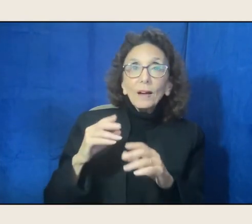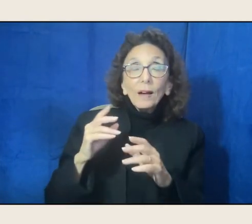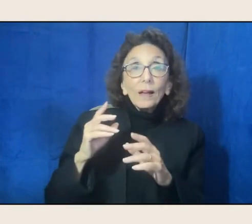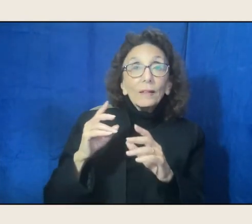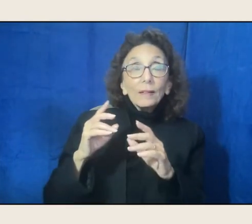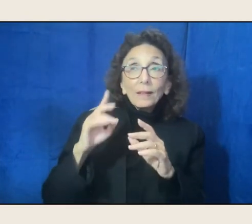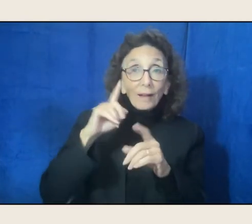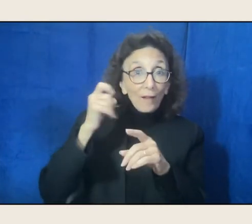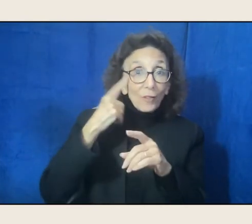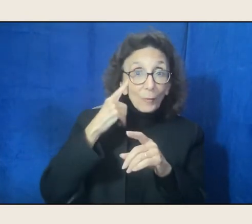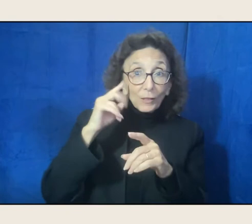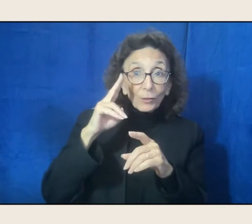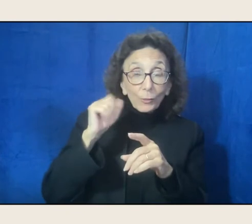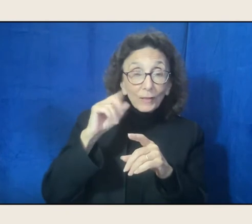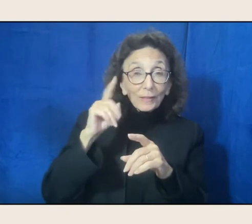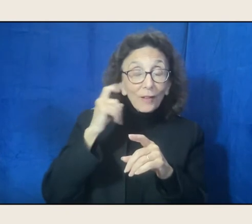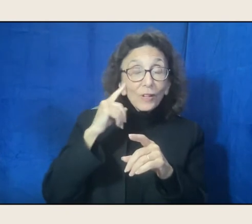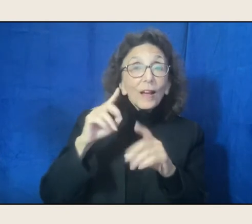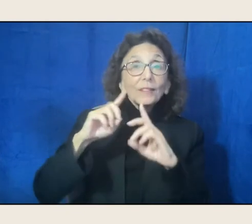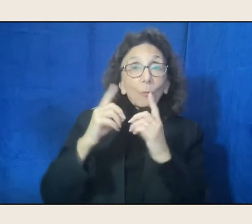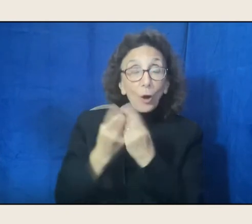Deb Haaland, who is also my poetry student.